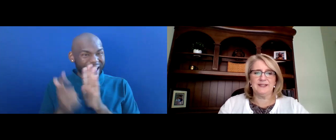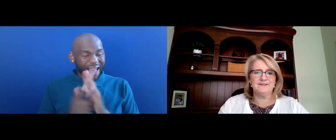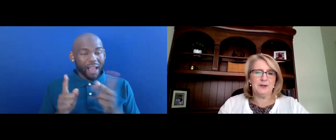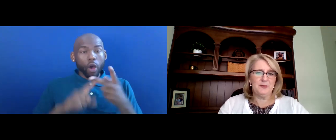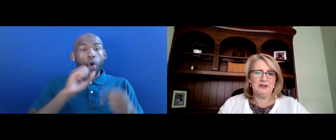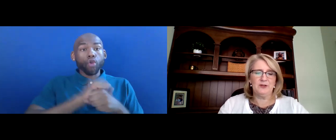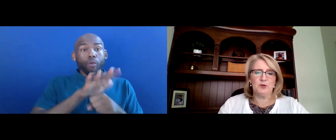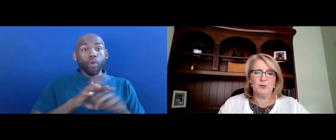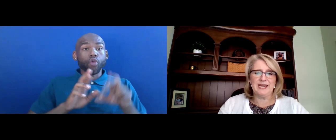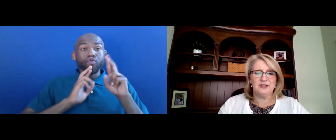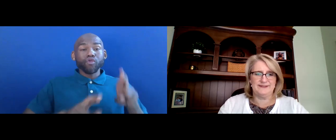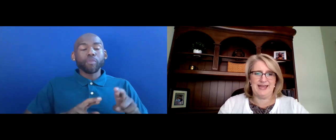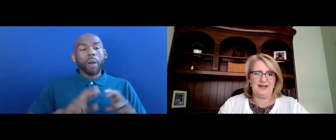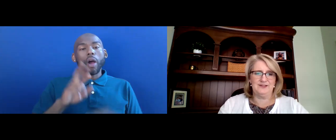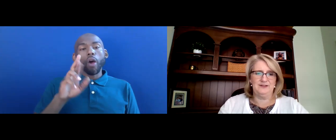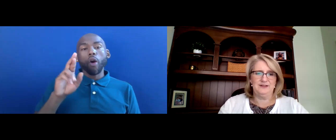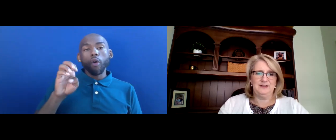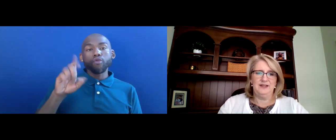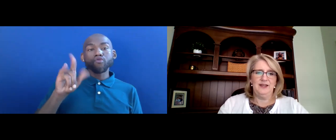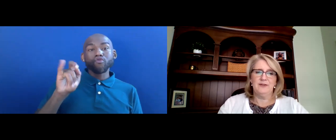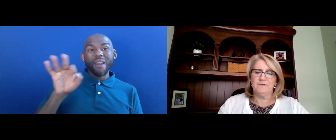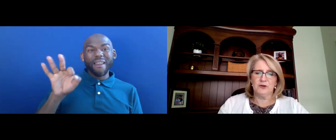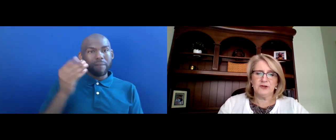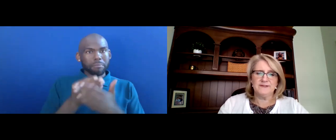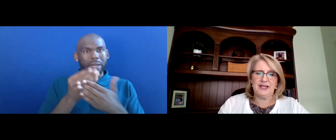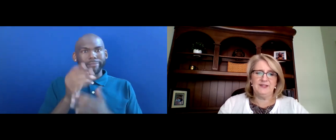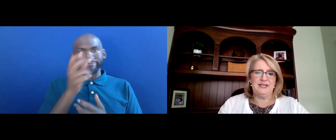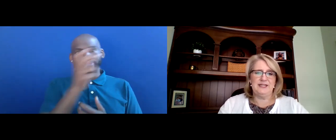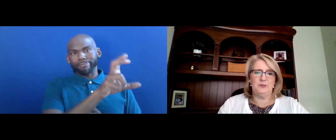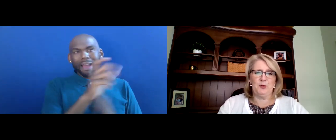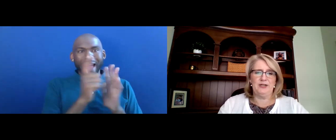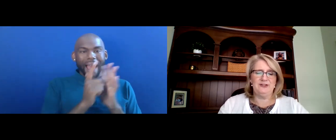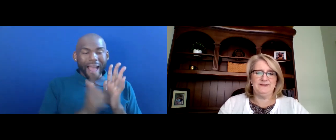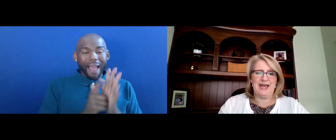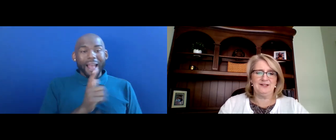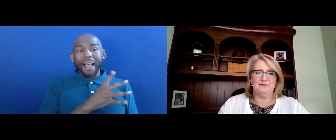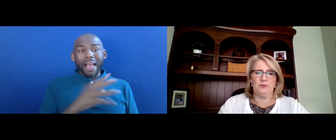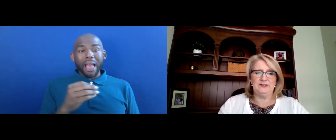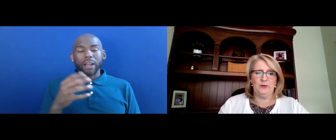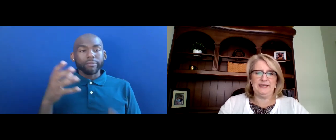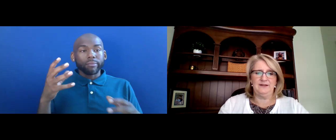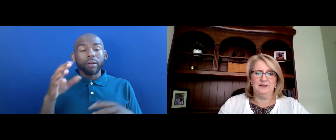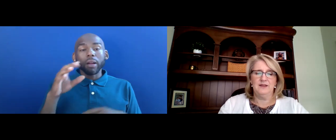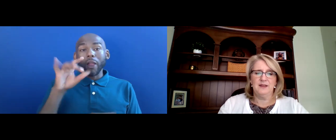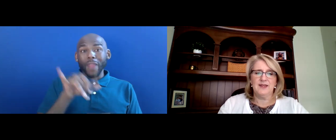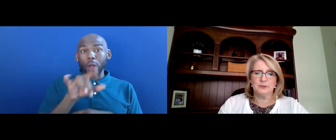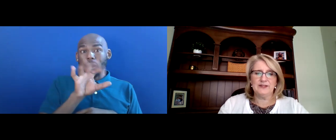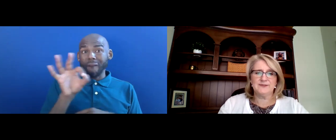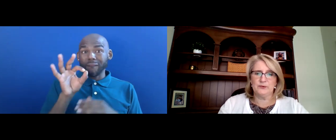RELIEF SUPPLEMENTAL APPROPRIATIONSING A AND THE FURTHER CONSOLIDATIONS APPROPRIATIONS ACT OF 2020 AS WELL THERE'S